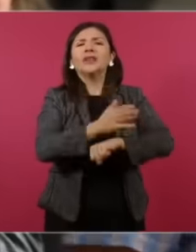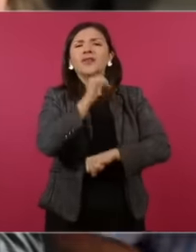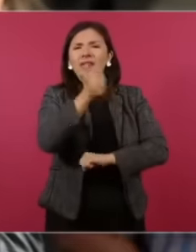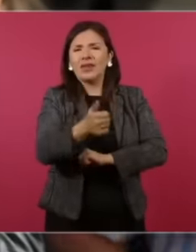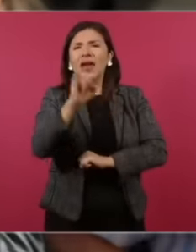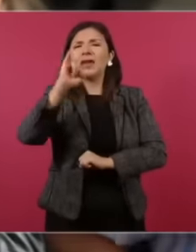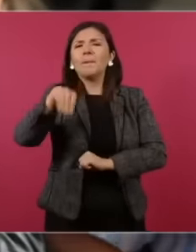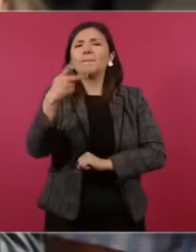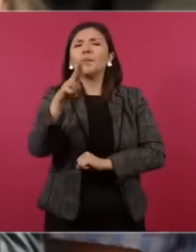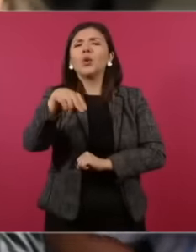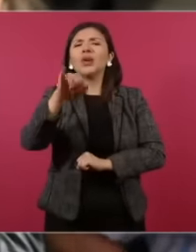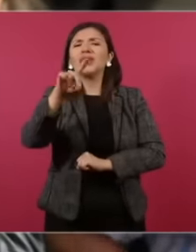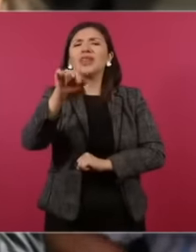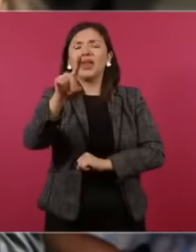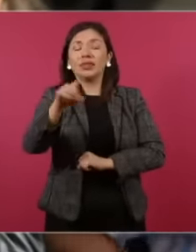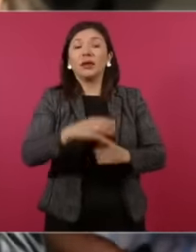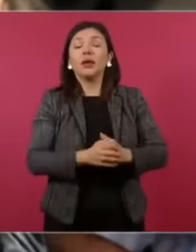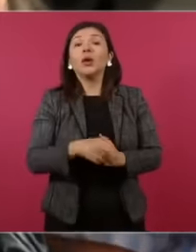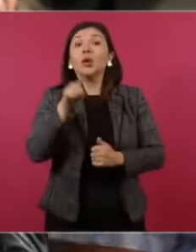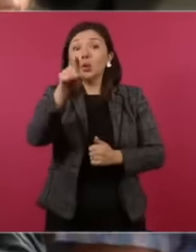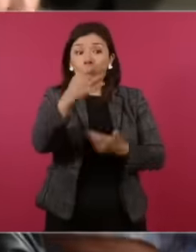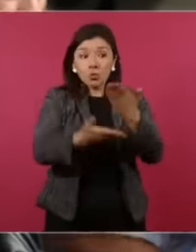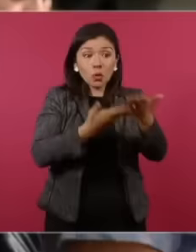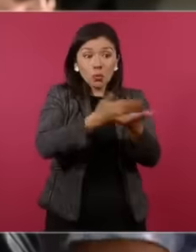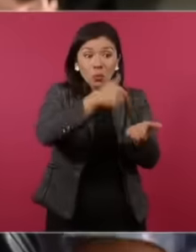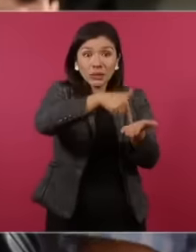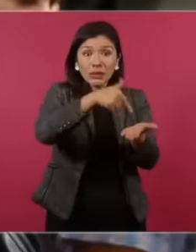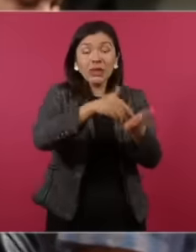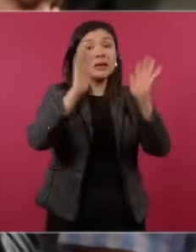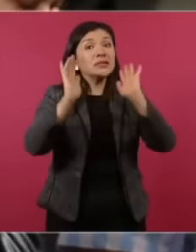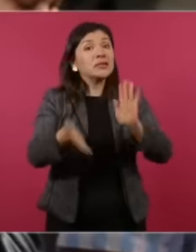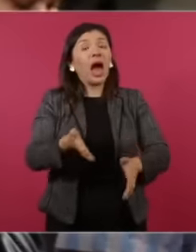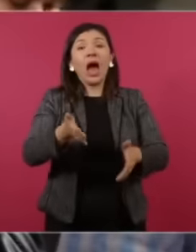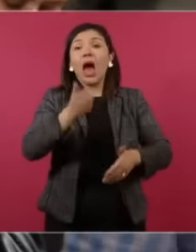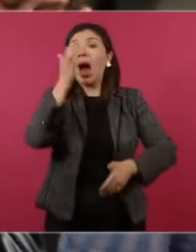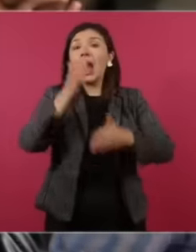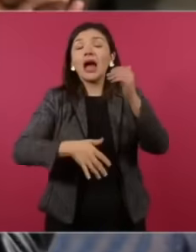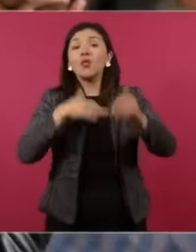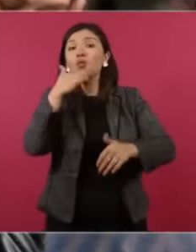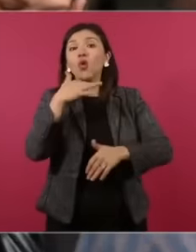corruption is going to end. Just look at what you say. You also said it yesterday, but well, I